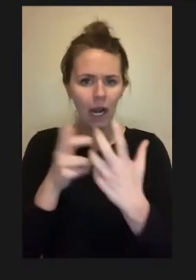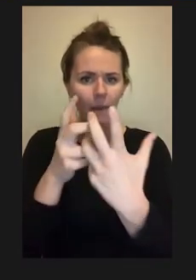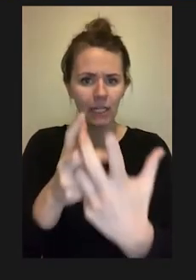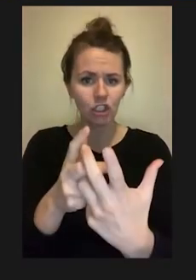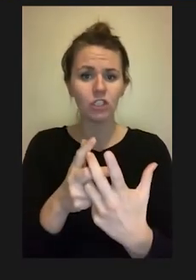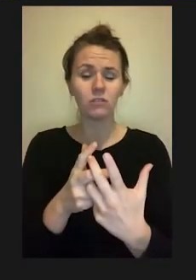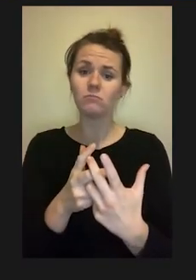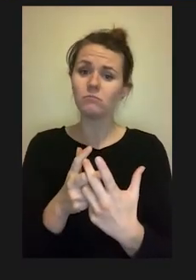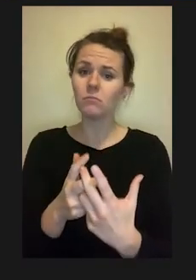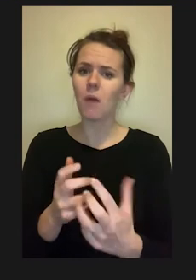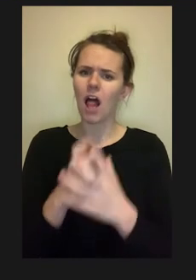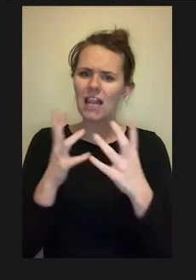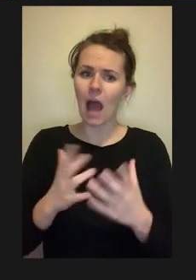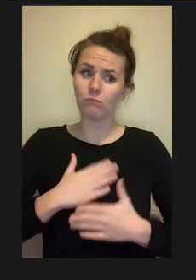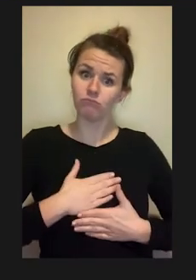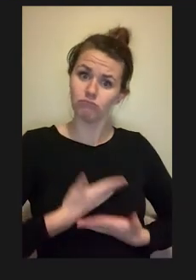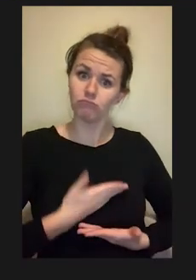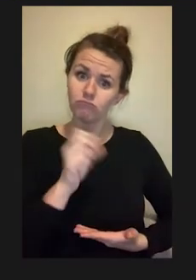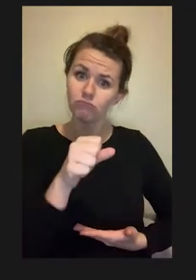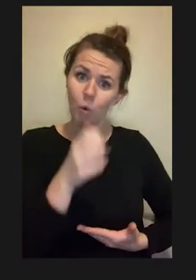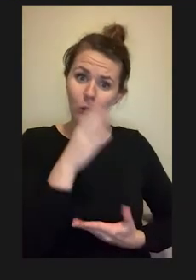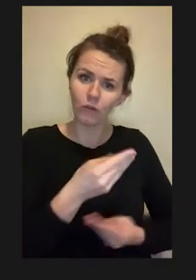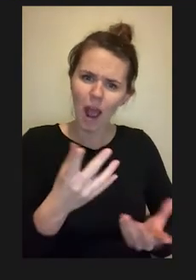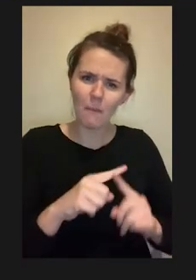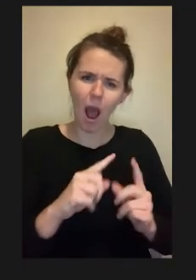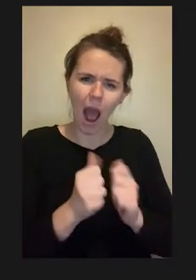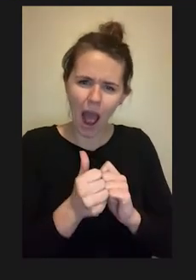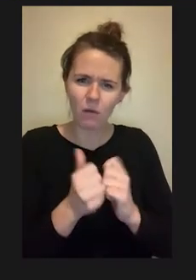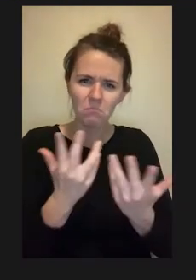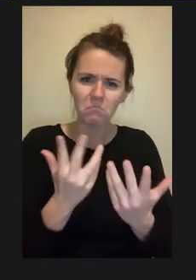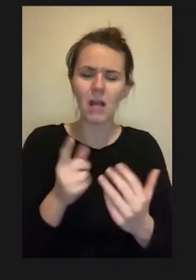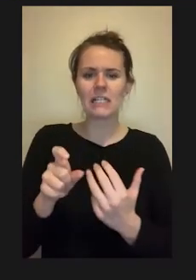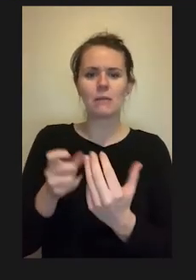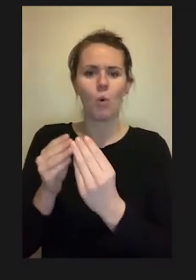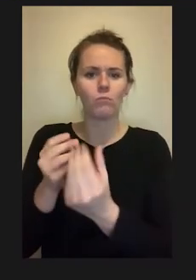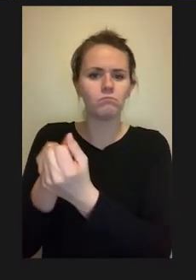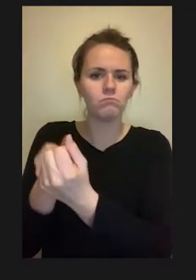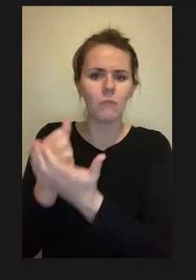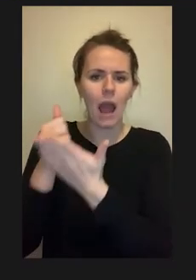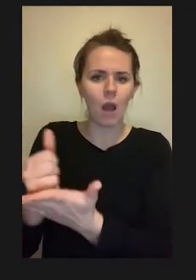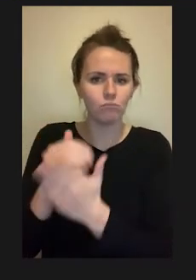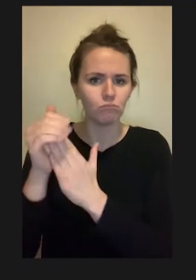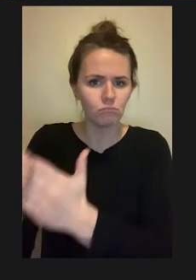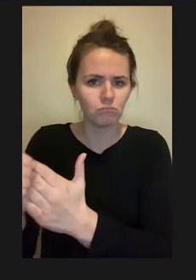needed assistance, and just a few felt that accommodations were too difficult